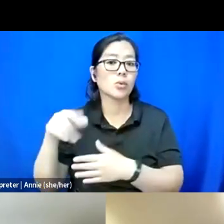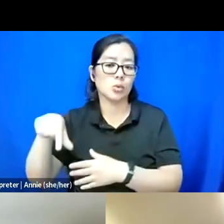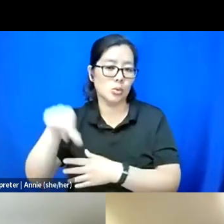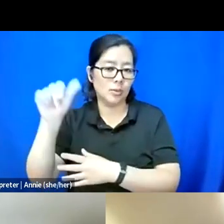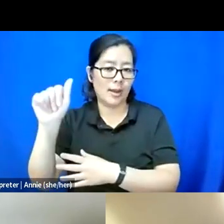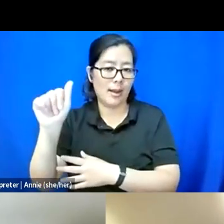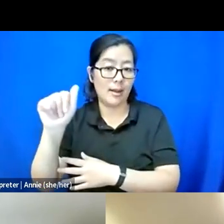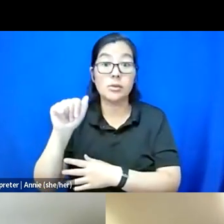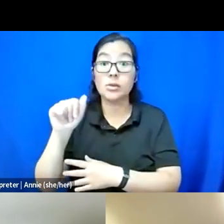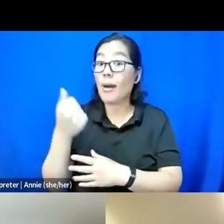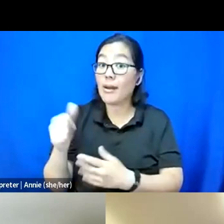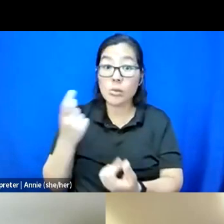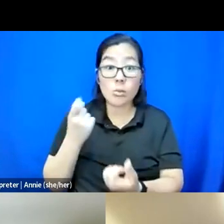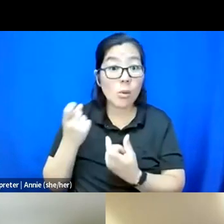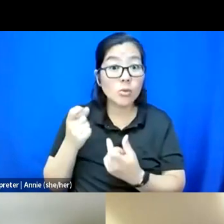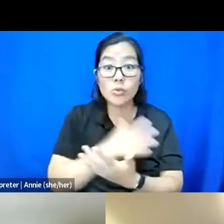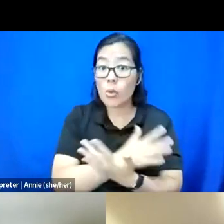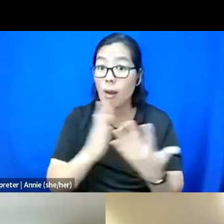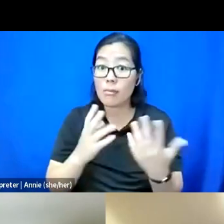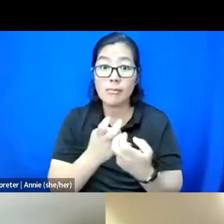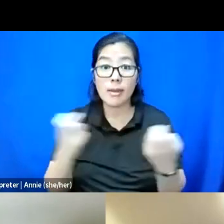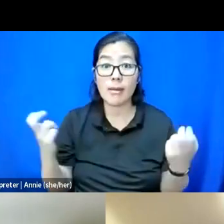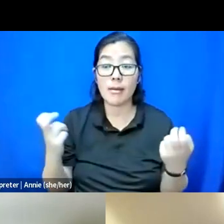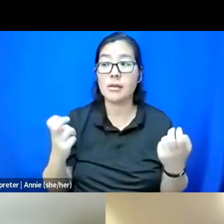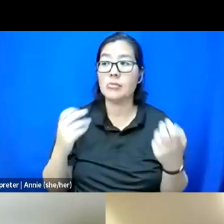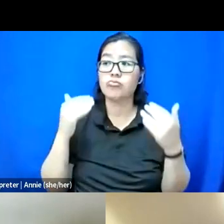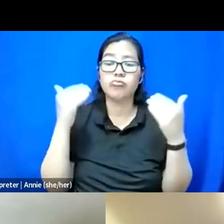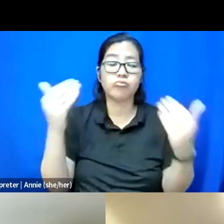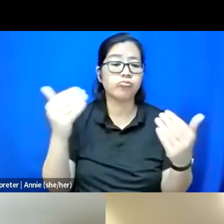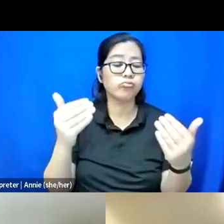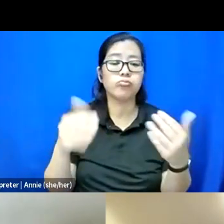So if you have any questions throughout this panel, you can put them in the Q&A.